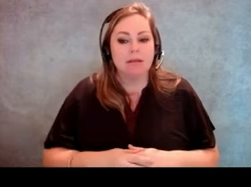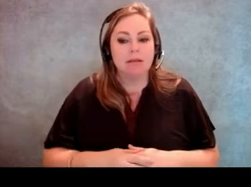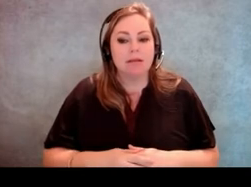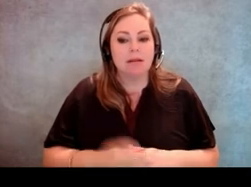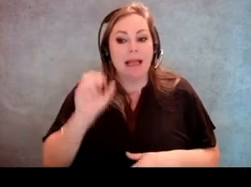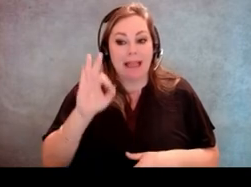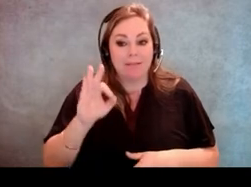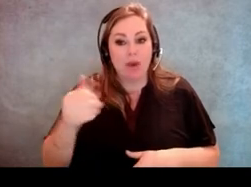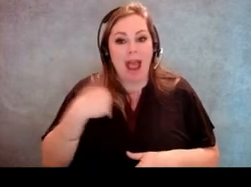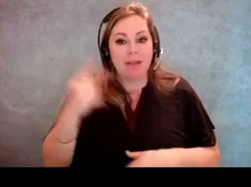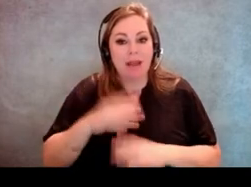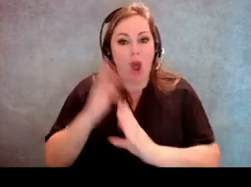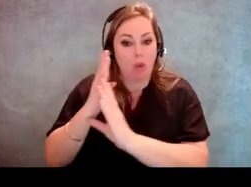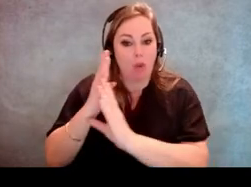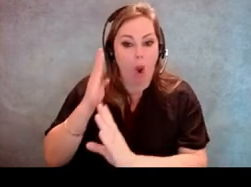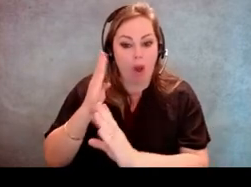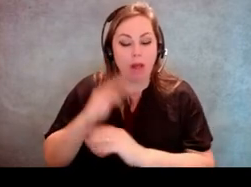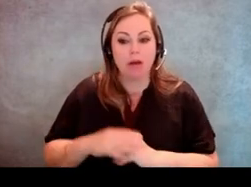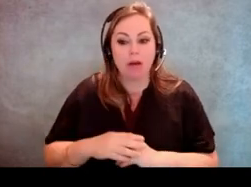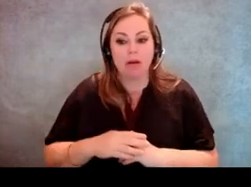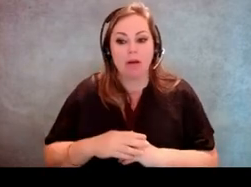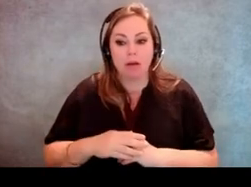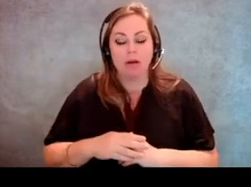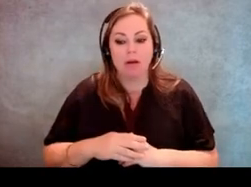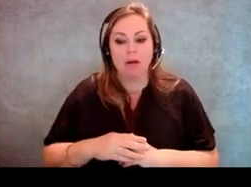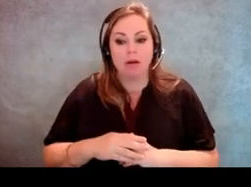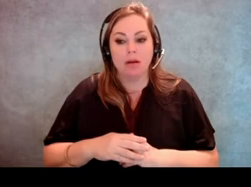on a wall that someone that is blind